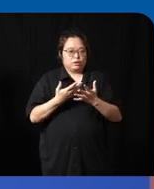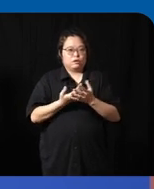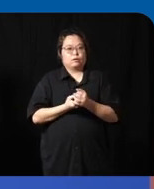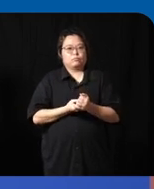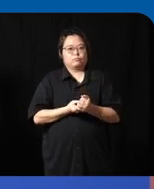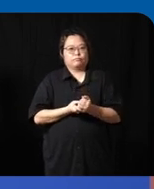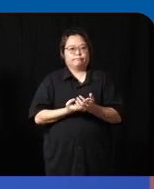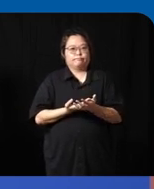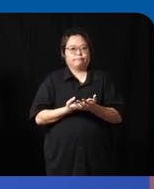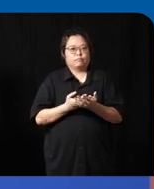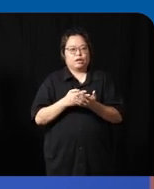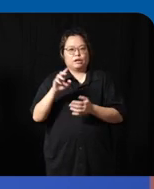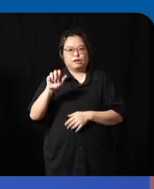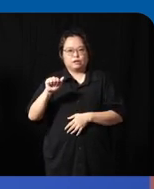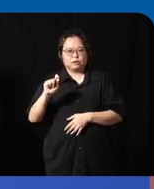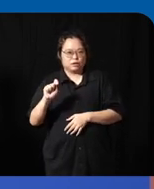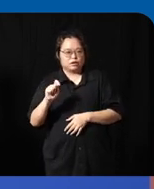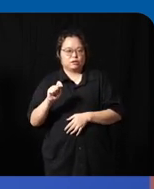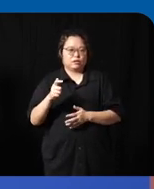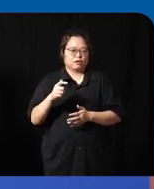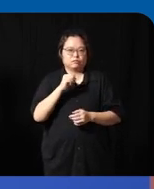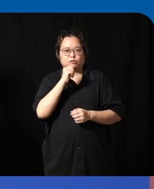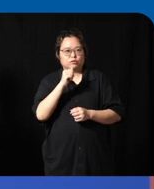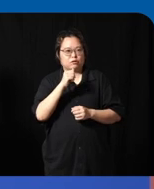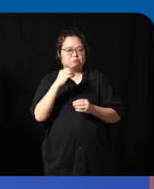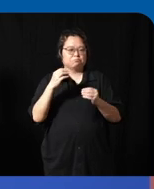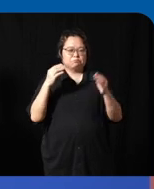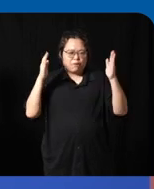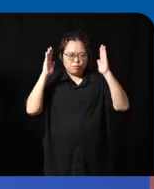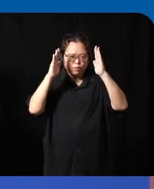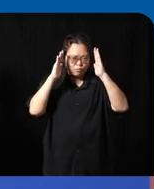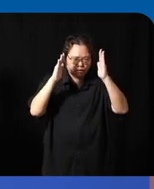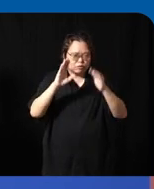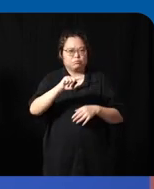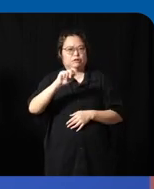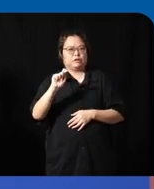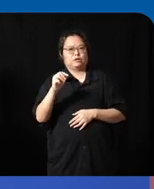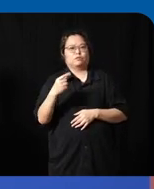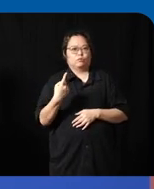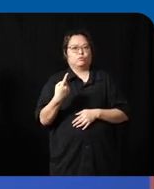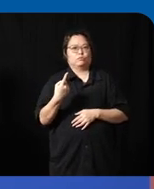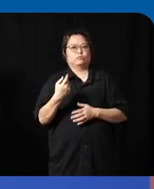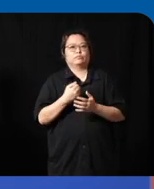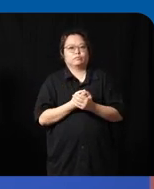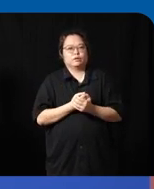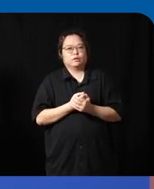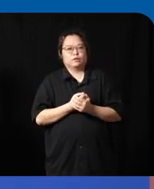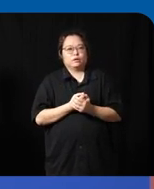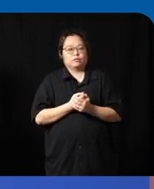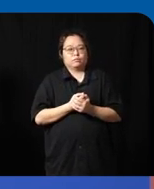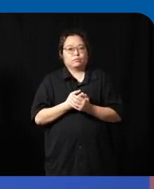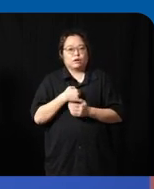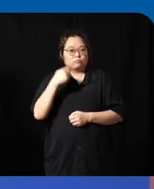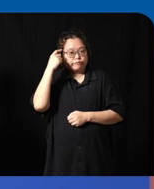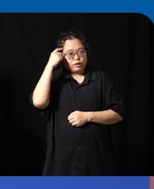um uh purely just focusing on on the at I I I I I think there and and and Victor did